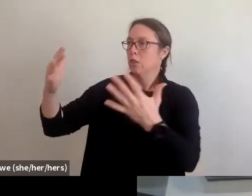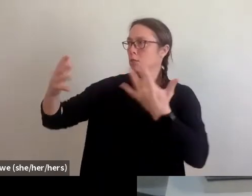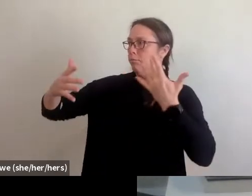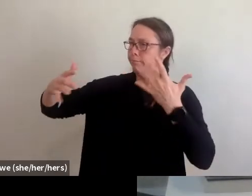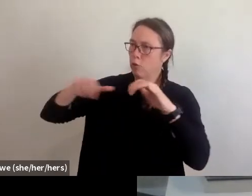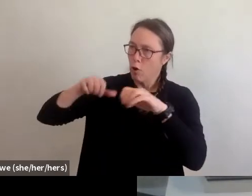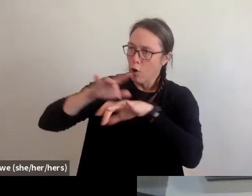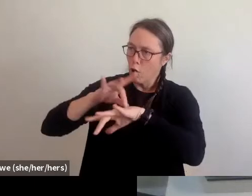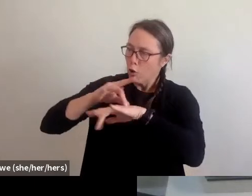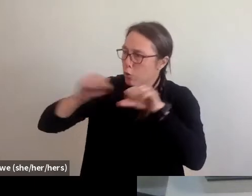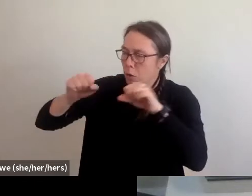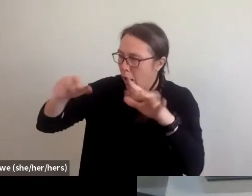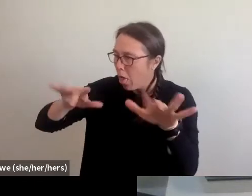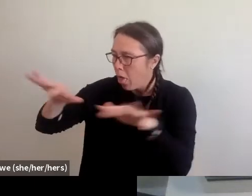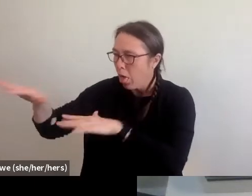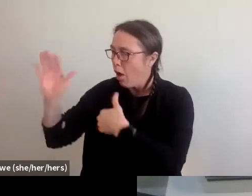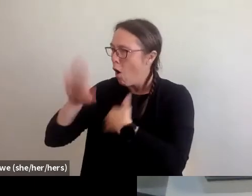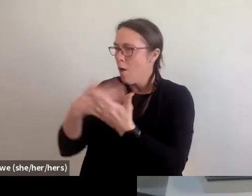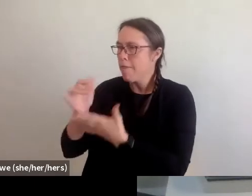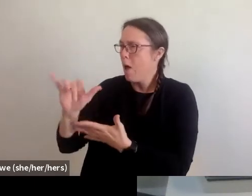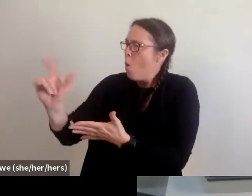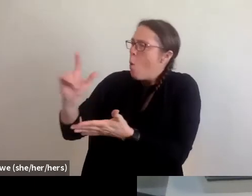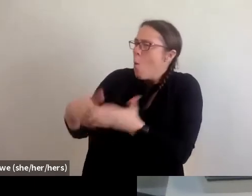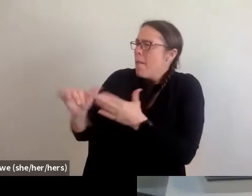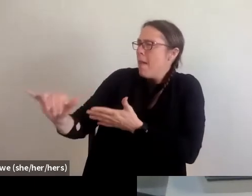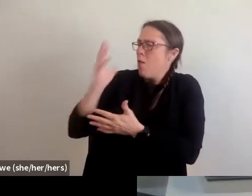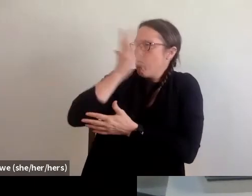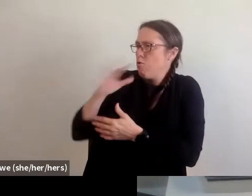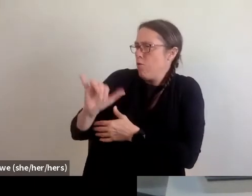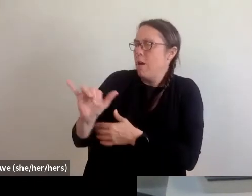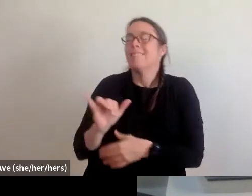Yeah, so disaster housing is, or at least it needs to be